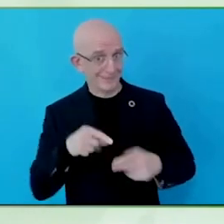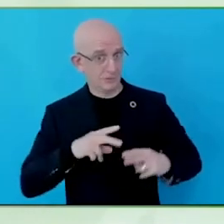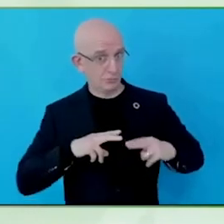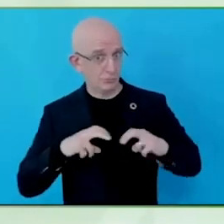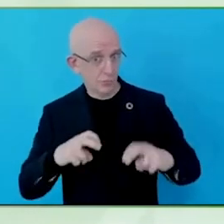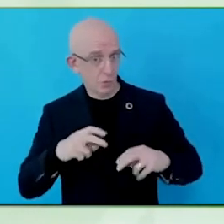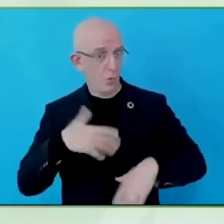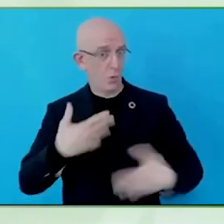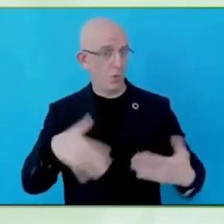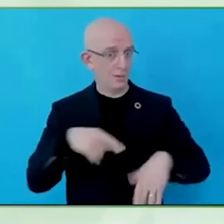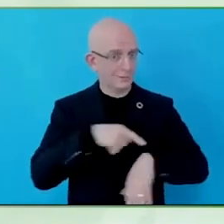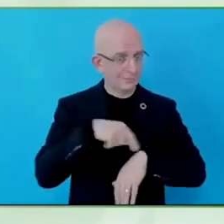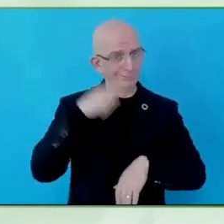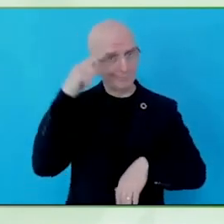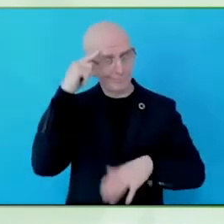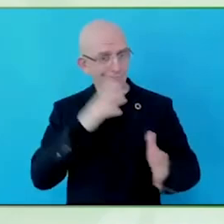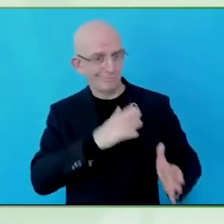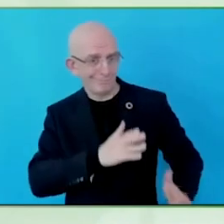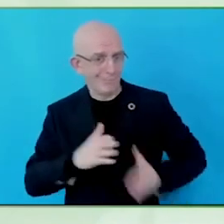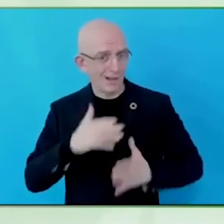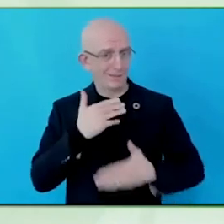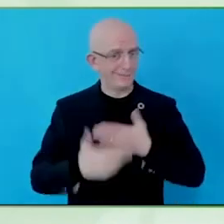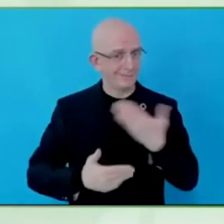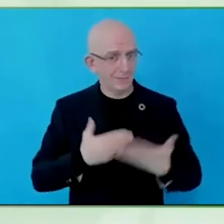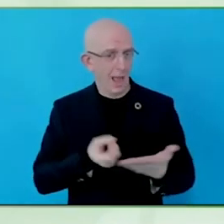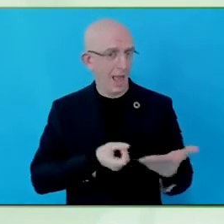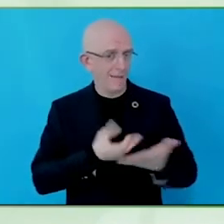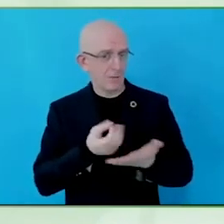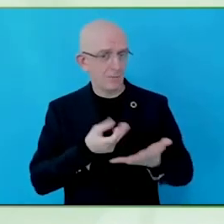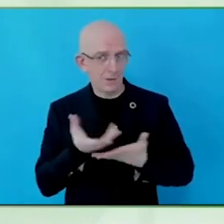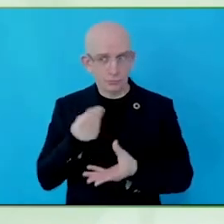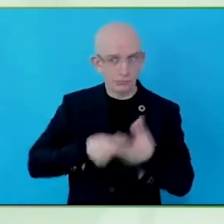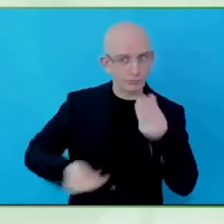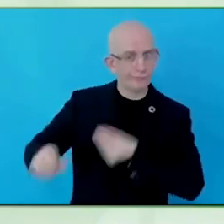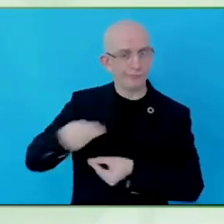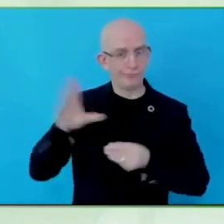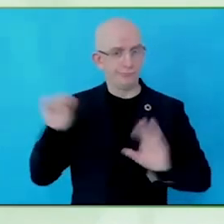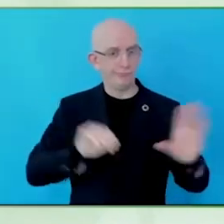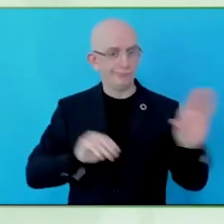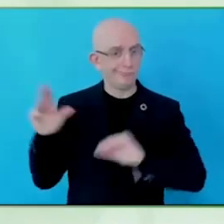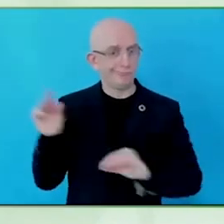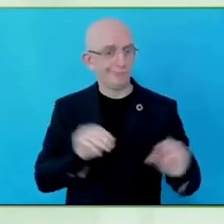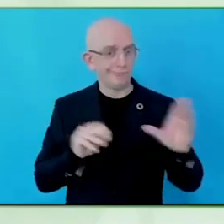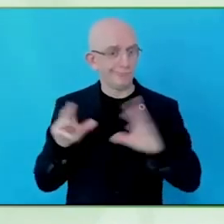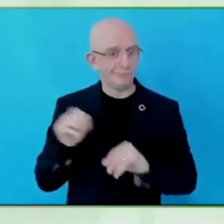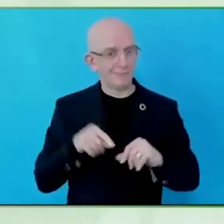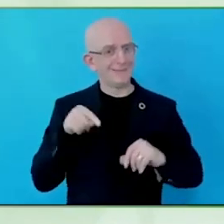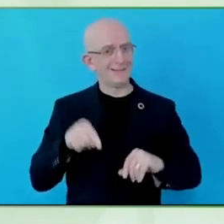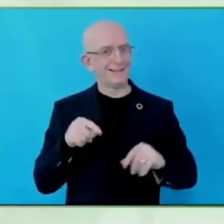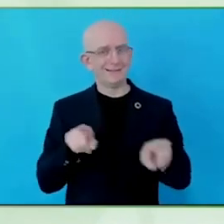could add ongoing value to the community, where the community could add value to itself, because if we are going to build this thing,